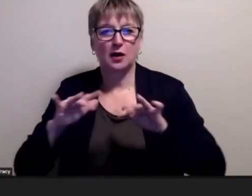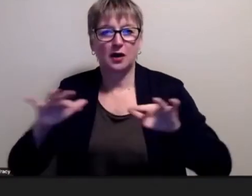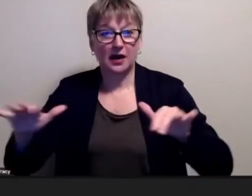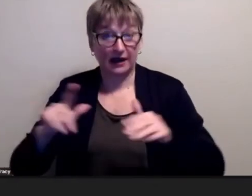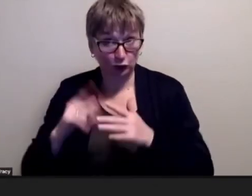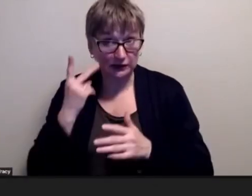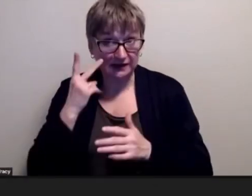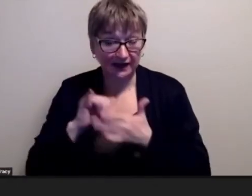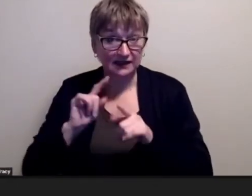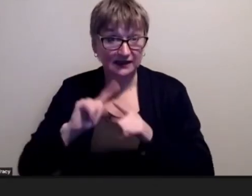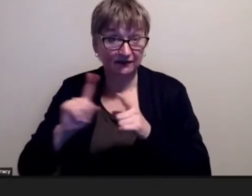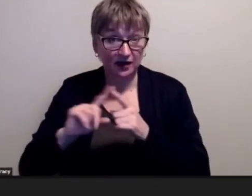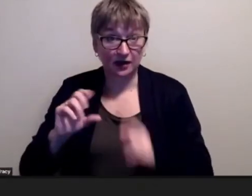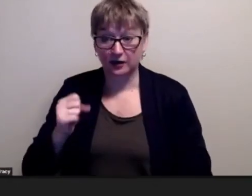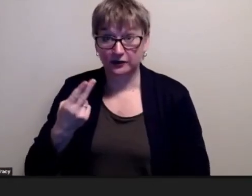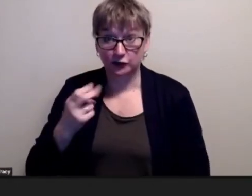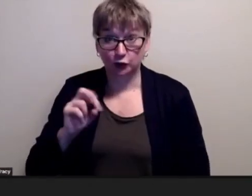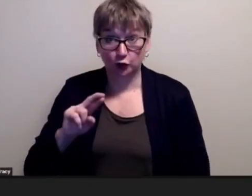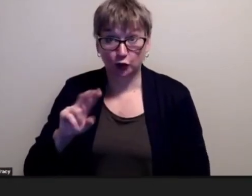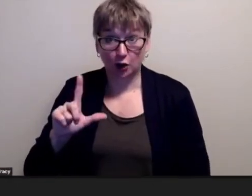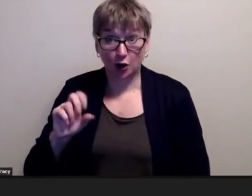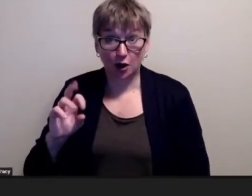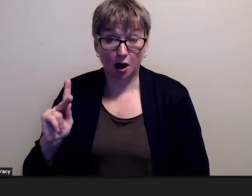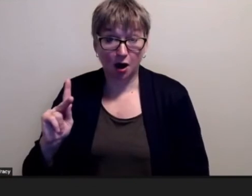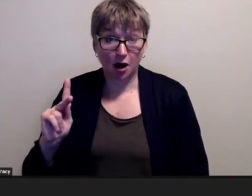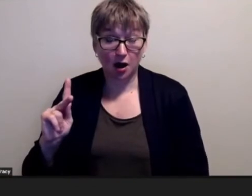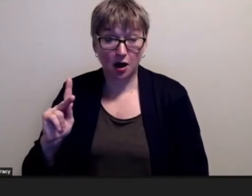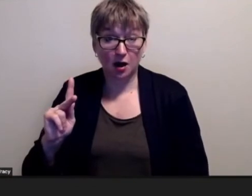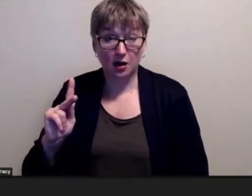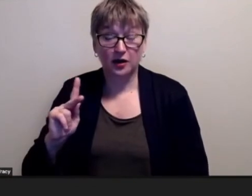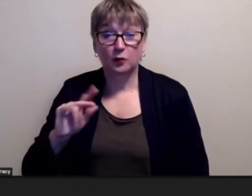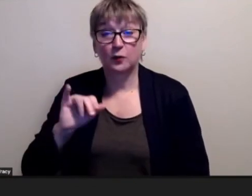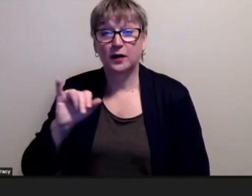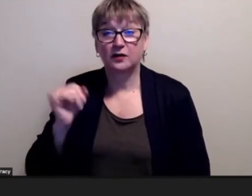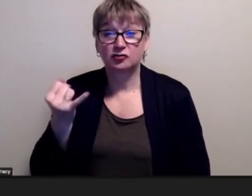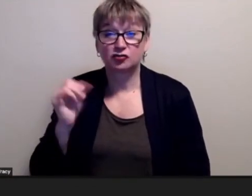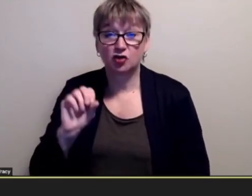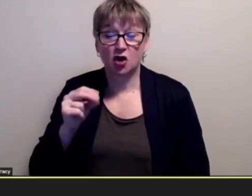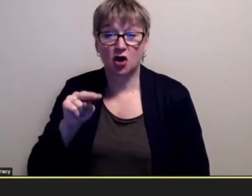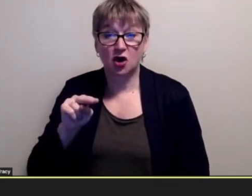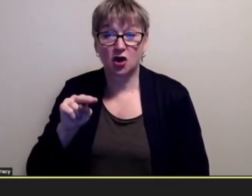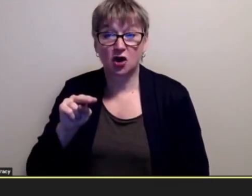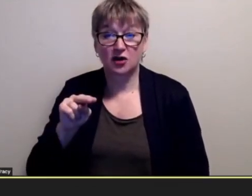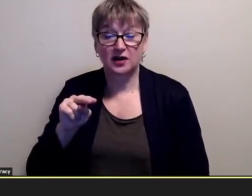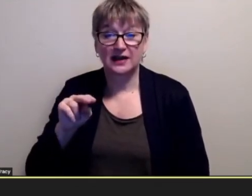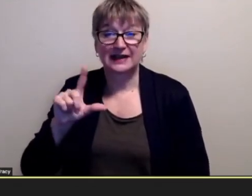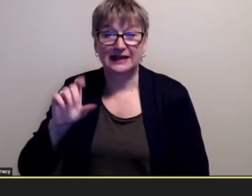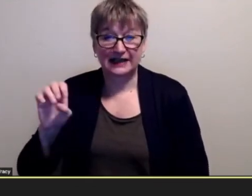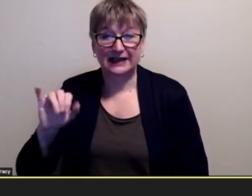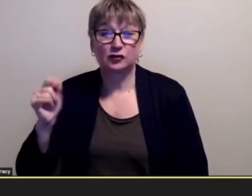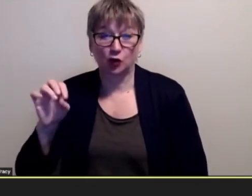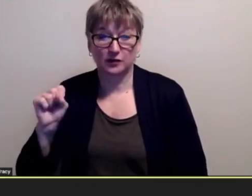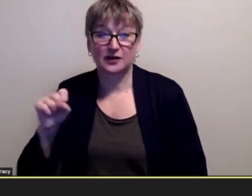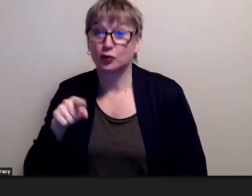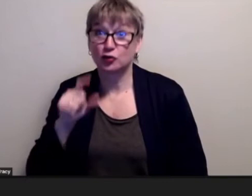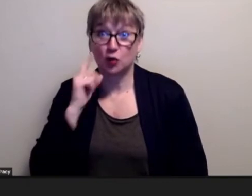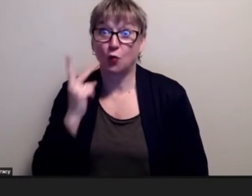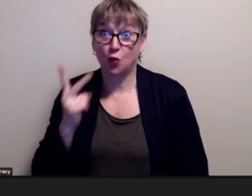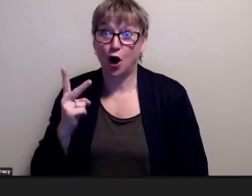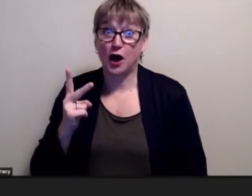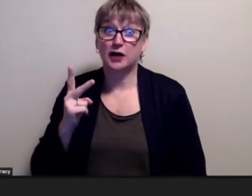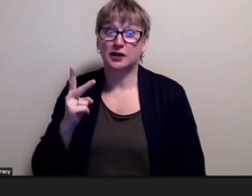sherlock episodes now with johnny lee jones you should be watching sherlock because he is asperger